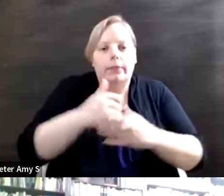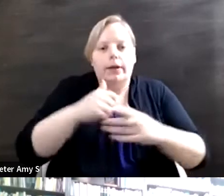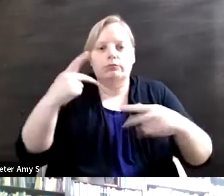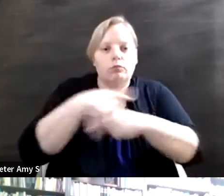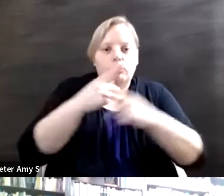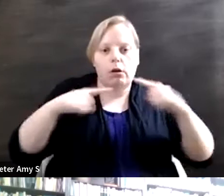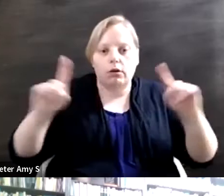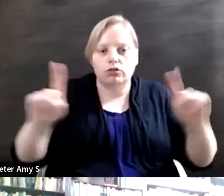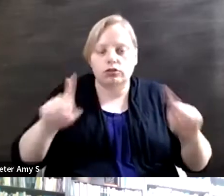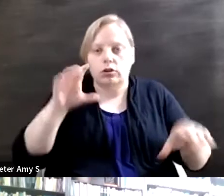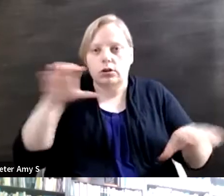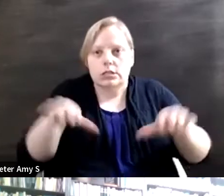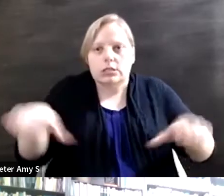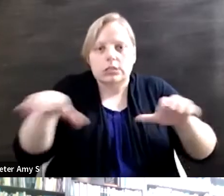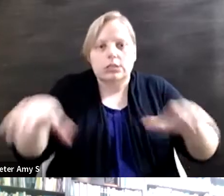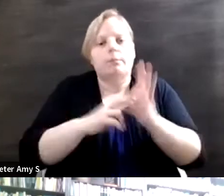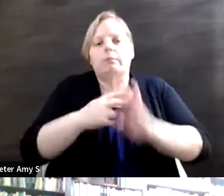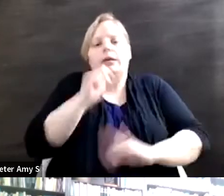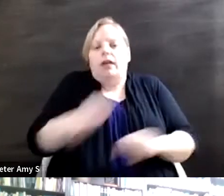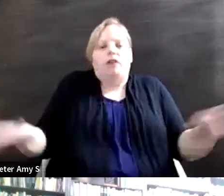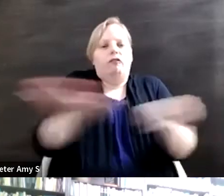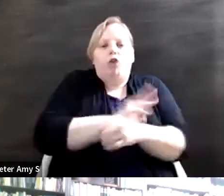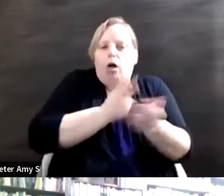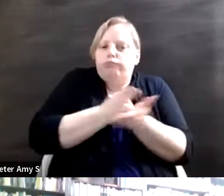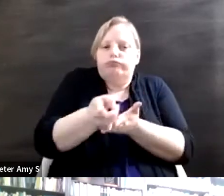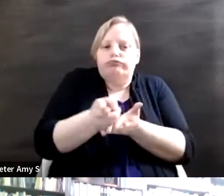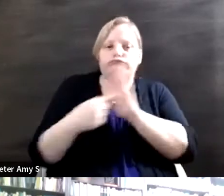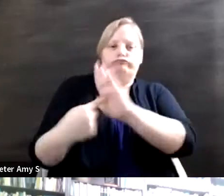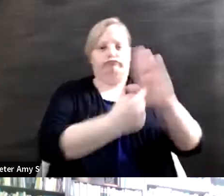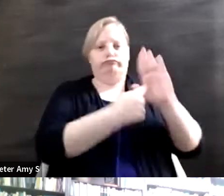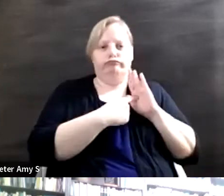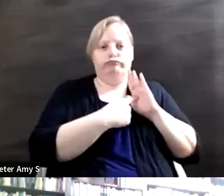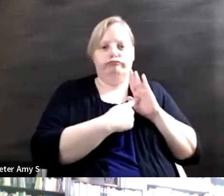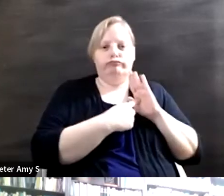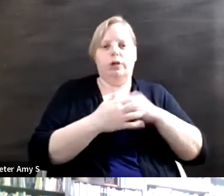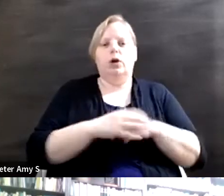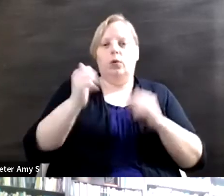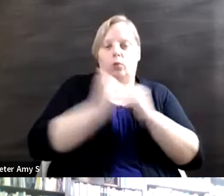to have authentic representation be on the other side of the camera, in front of it, because even